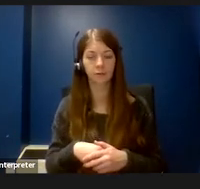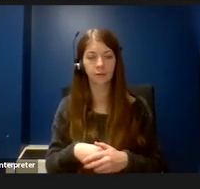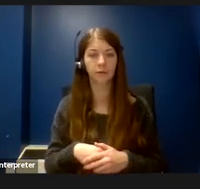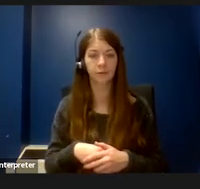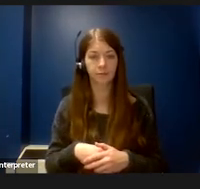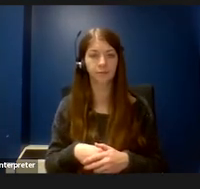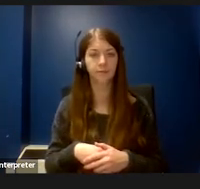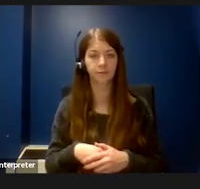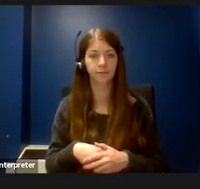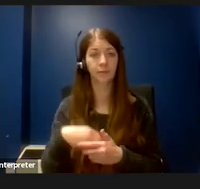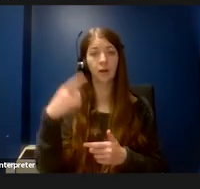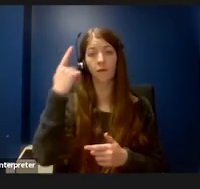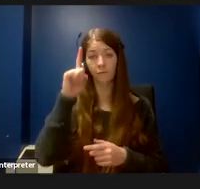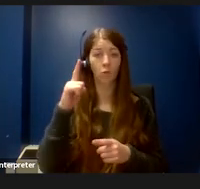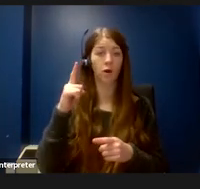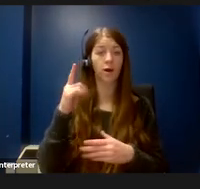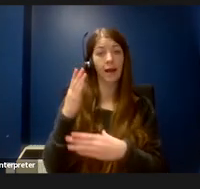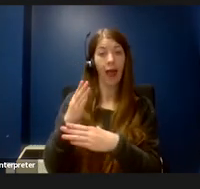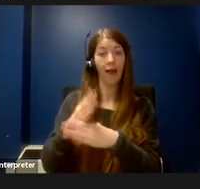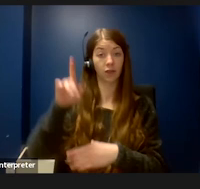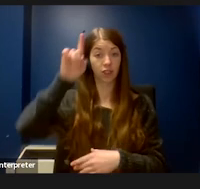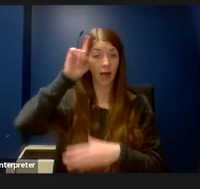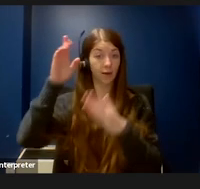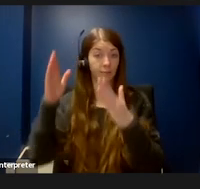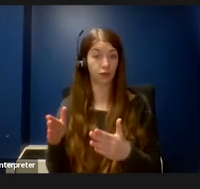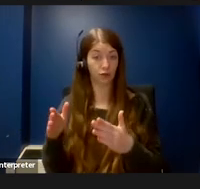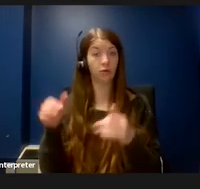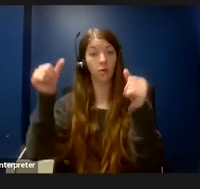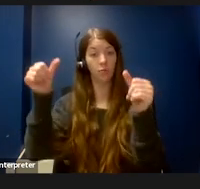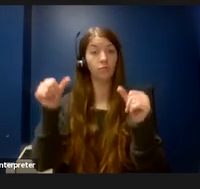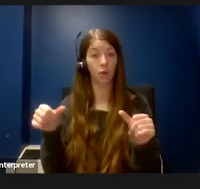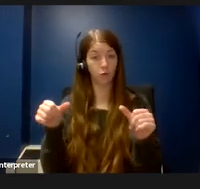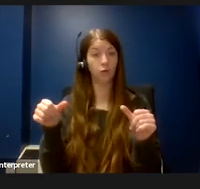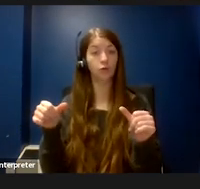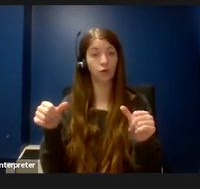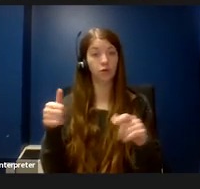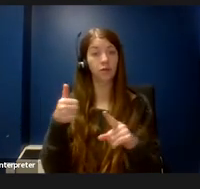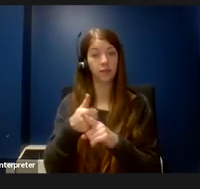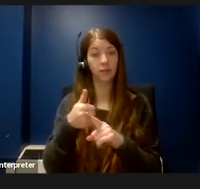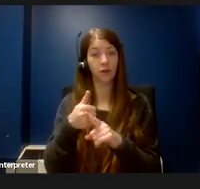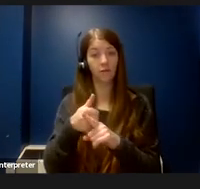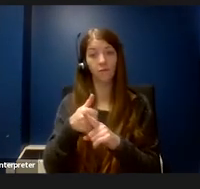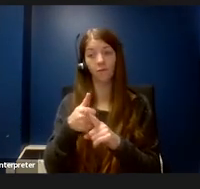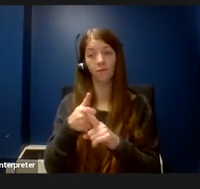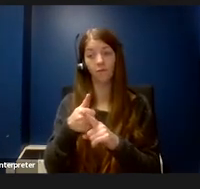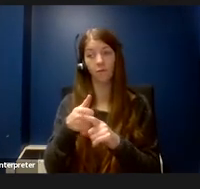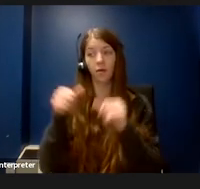For an average-heighted person, these posters are at least halfway above their heads.